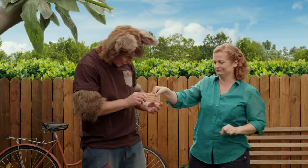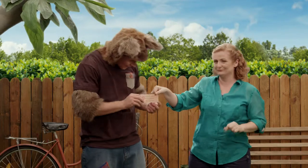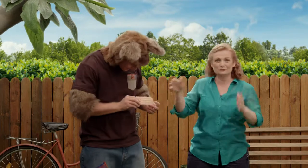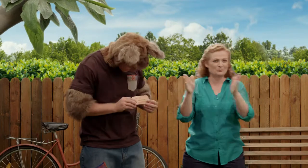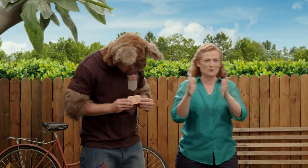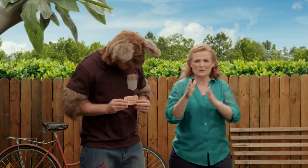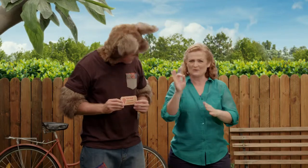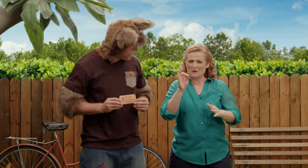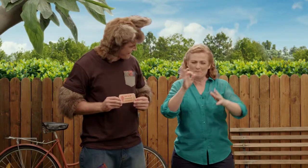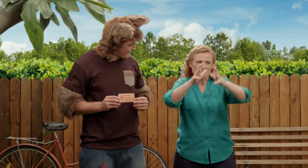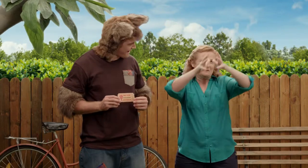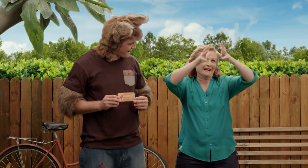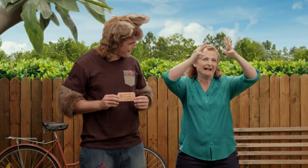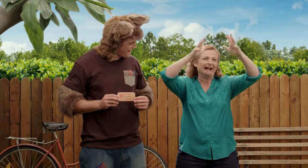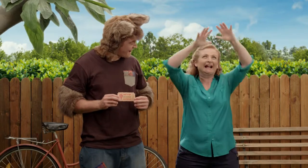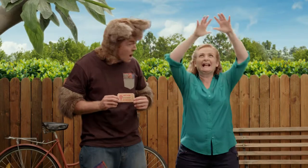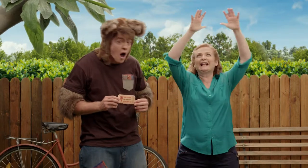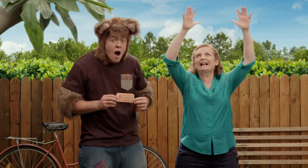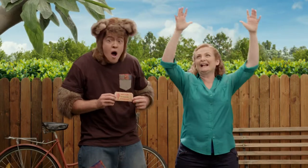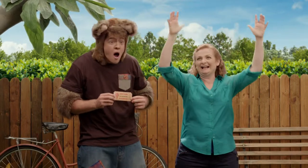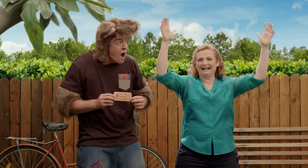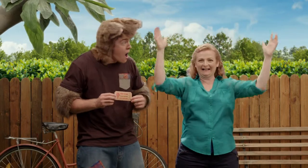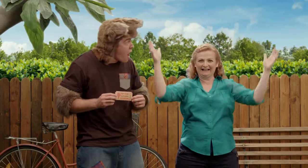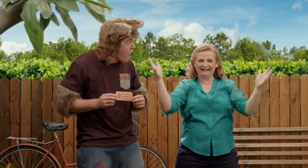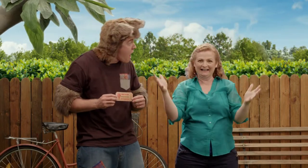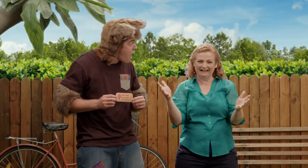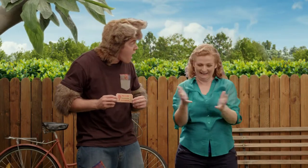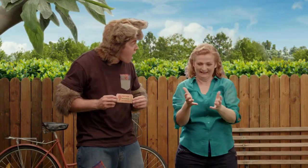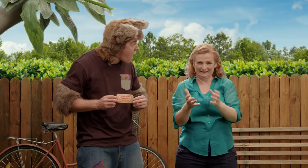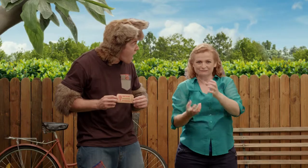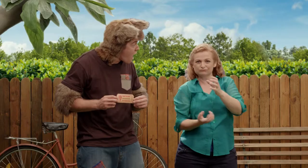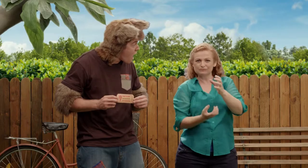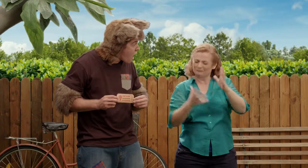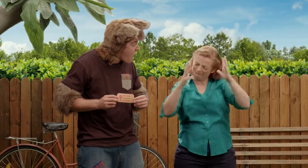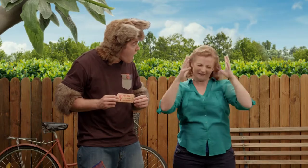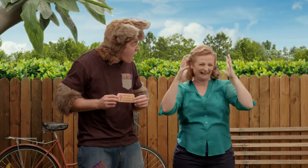No, Possum, it’s not a small balloon, it's a very big balloon with a basket underneath.